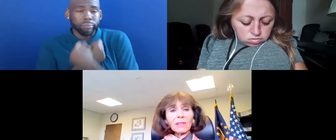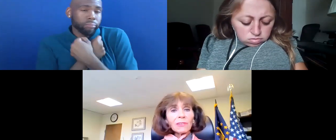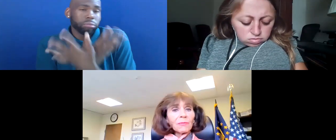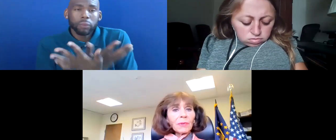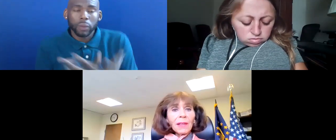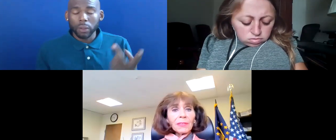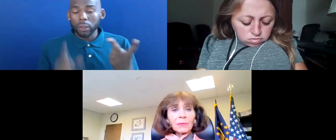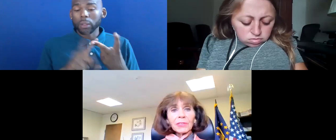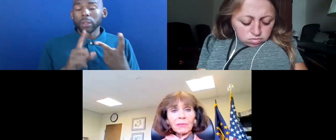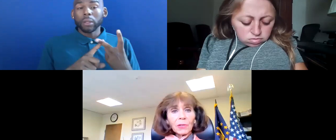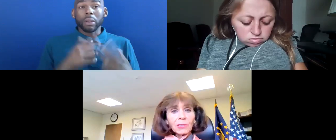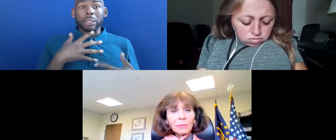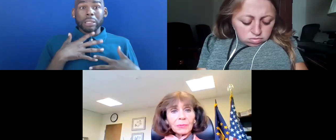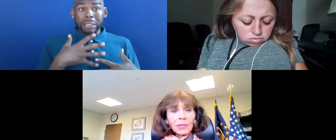LOSS OF BREATH OR DIFFICULTY